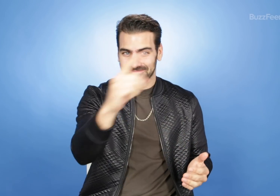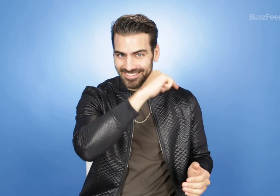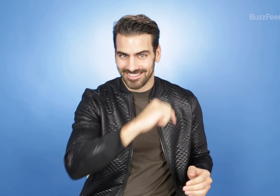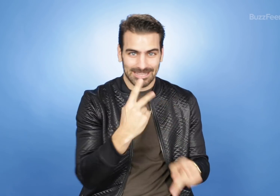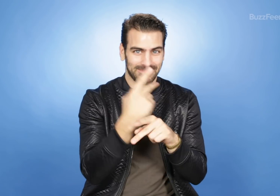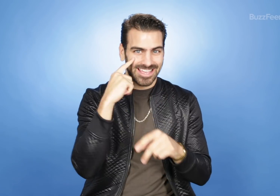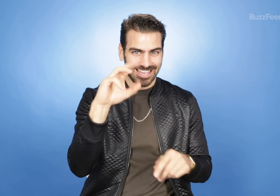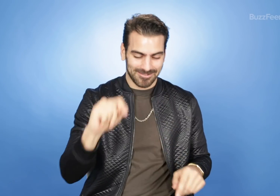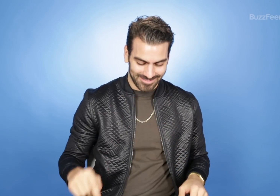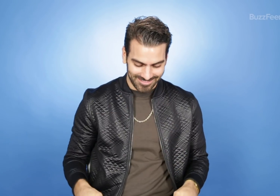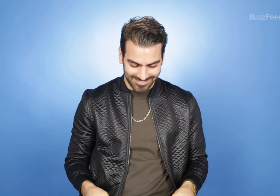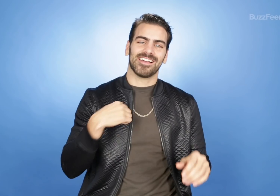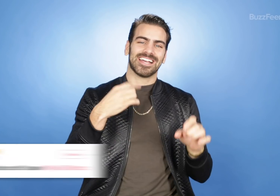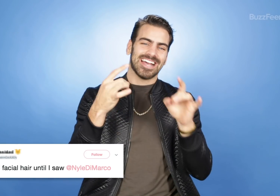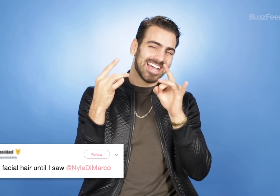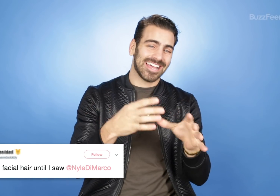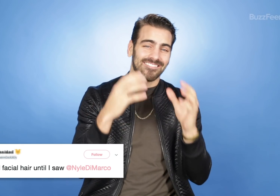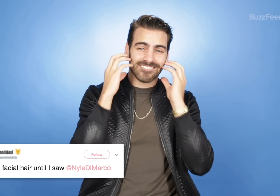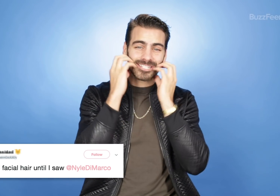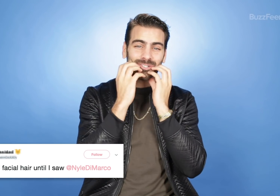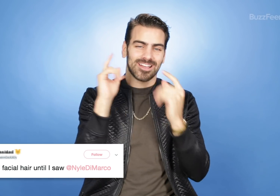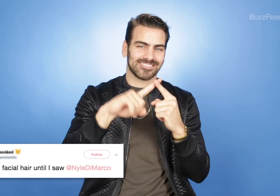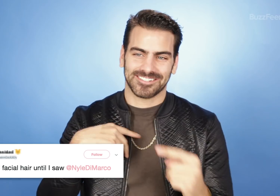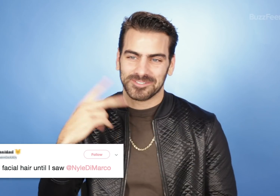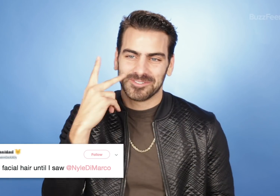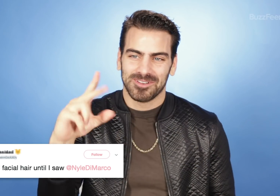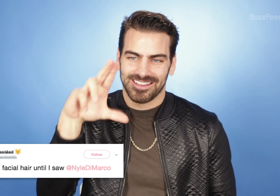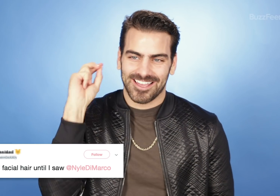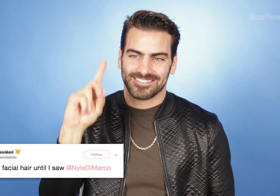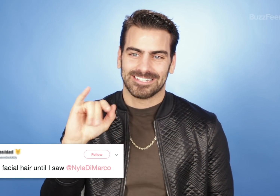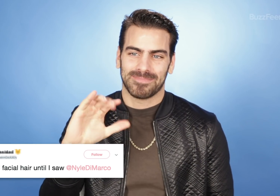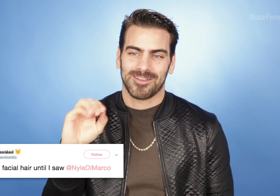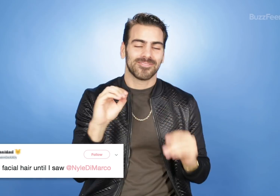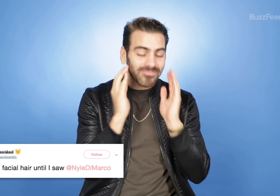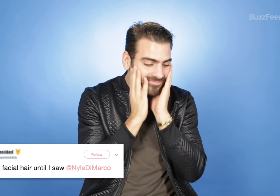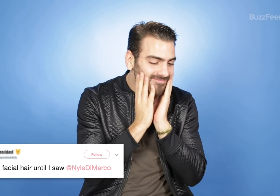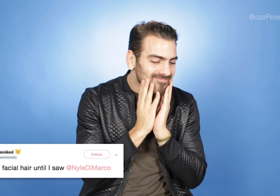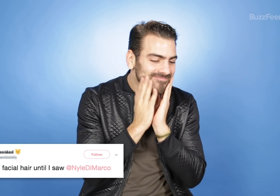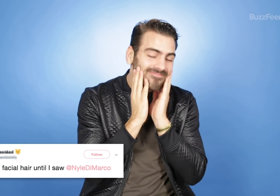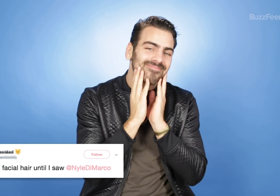so, keep an eye out. I hated facial hair until I saw Nyle DiMarco.